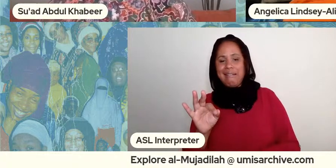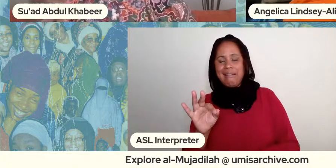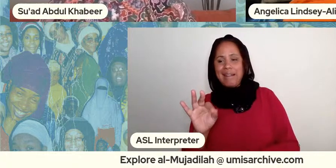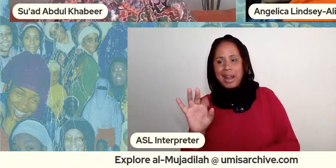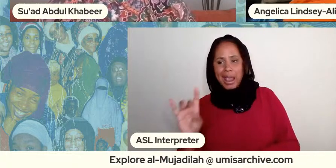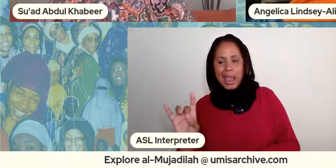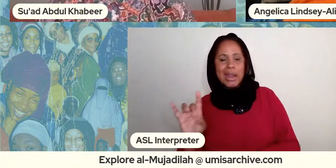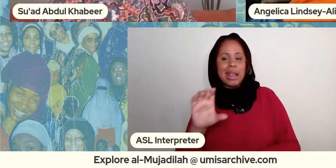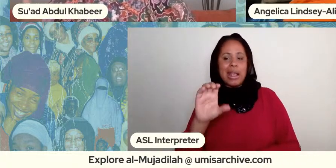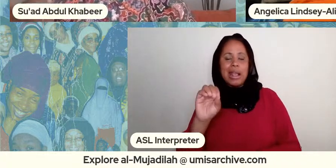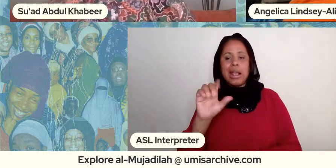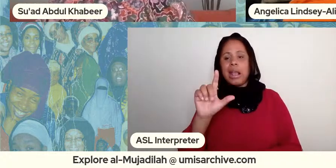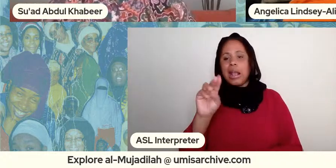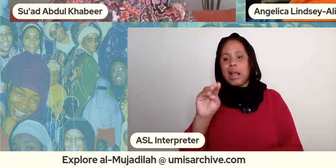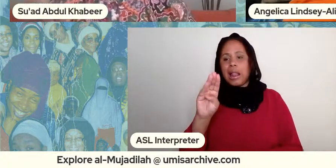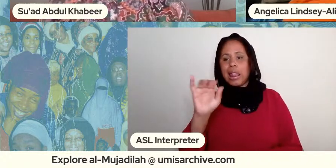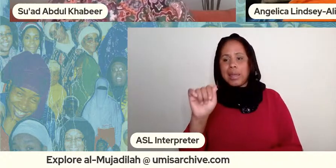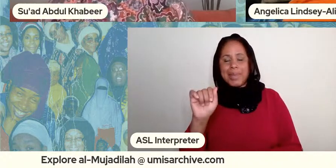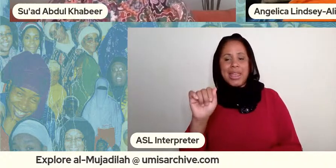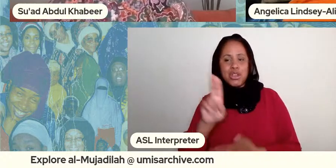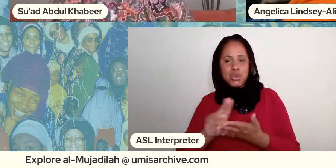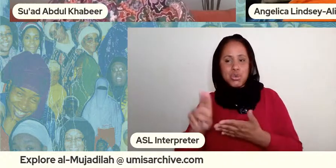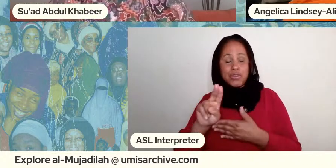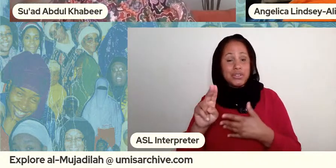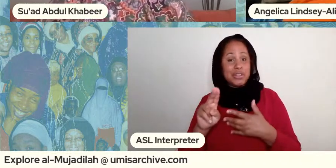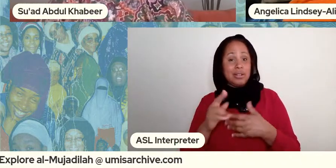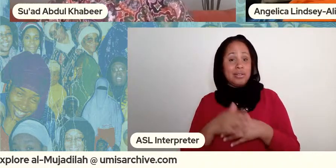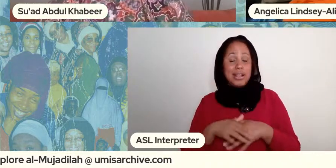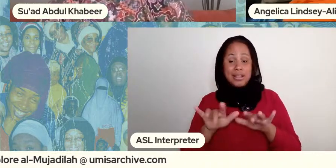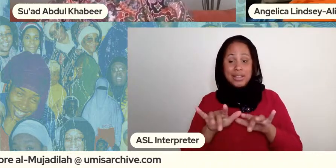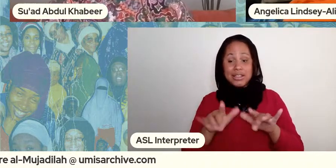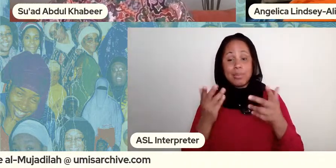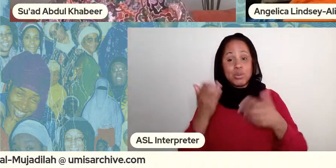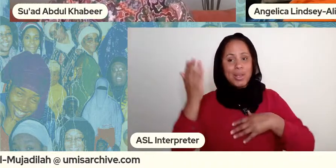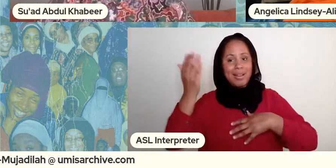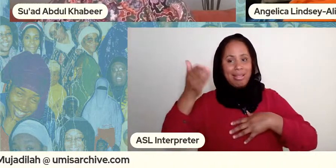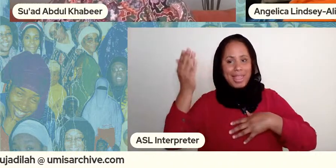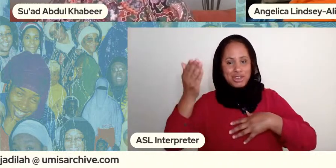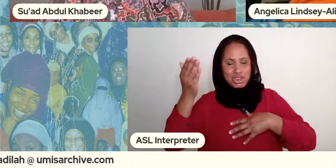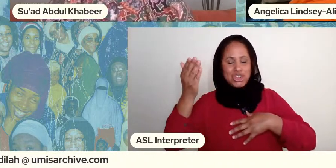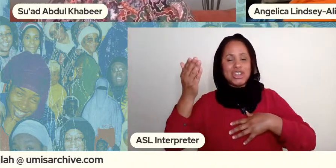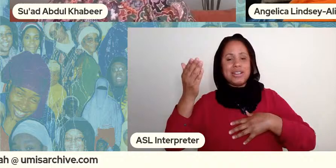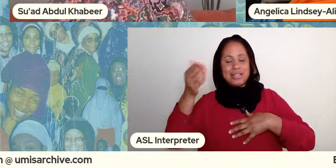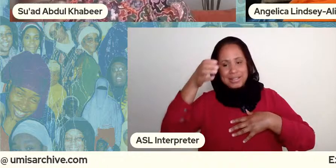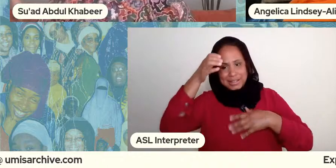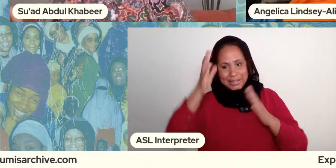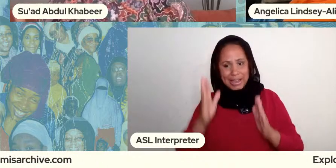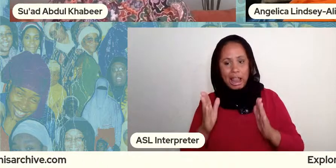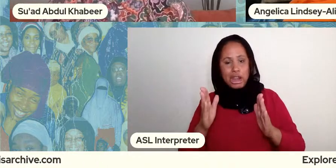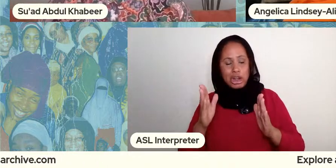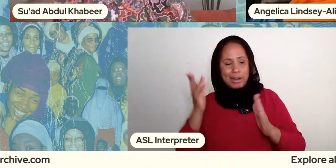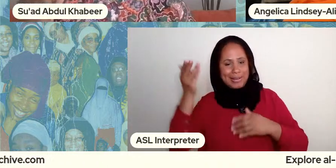at the lecture that the scholar amino would do gave at columbia university um um in 1998 when